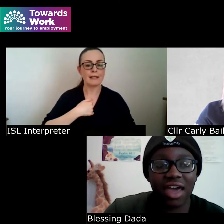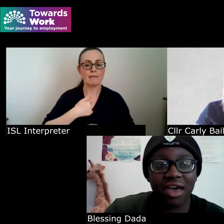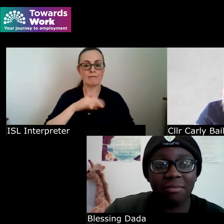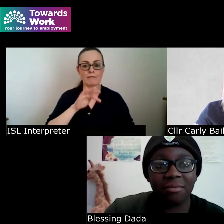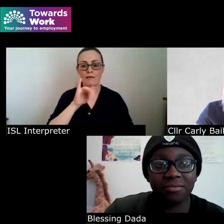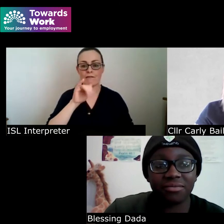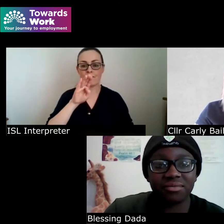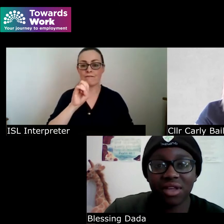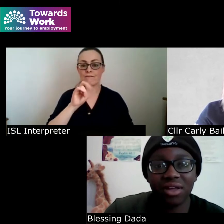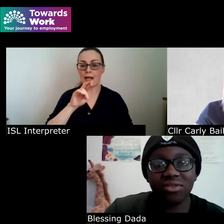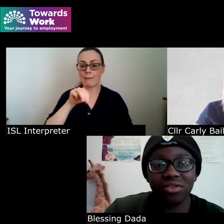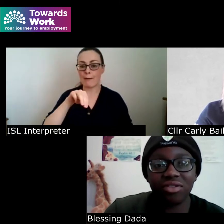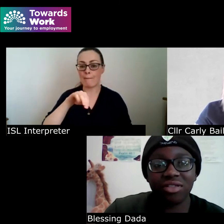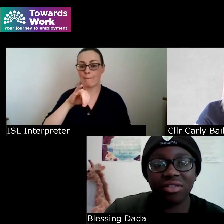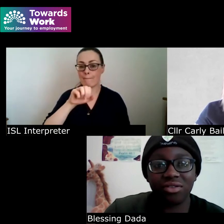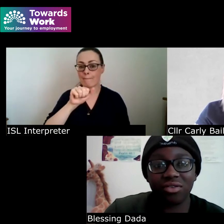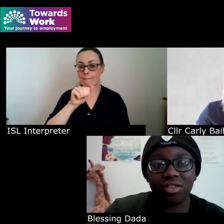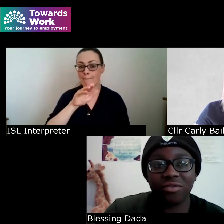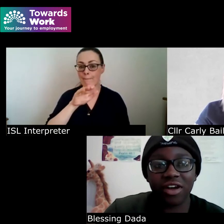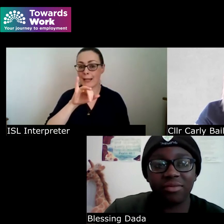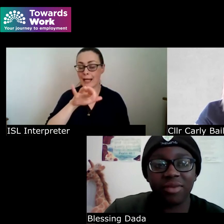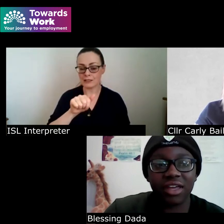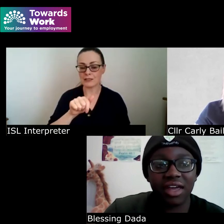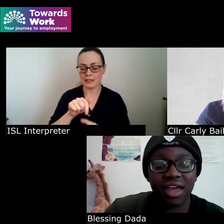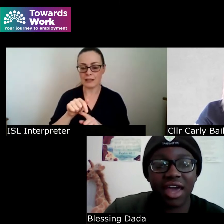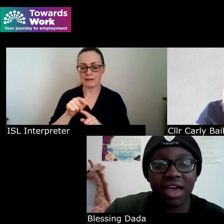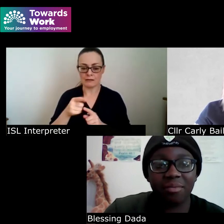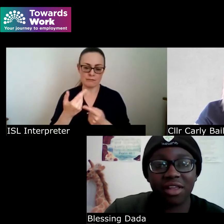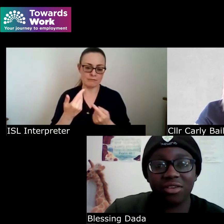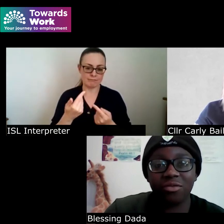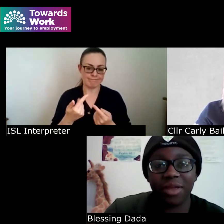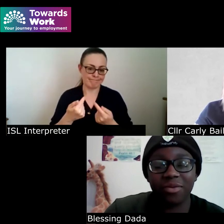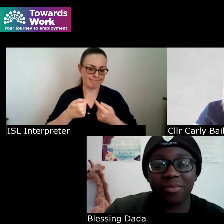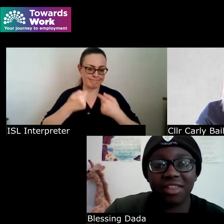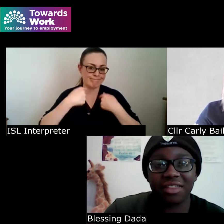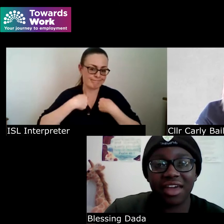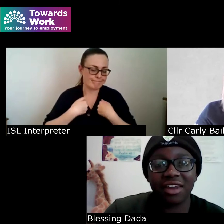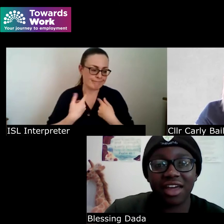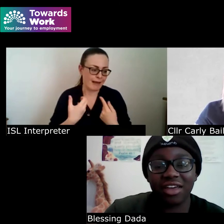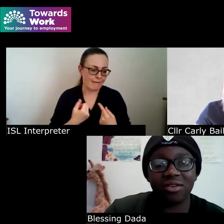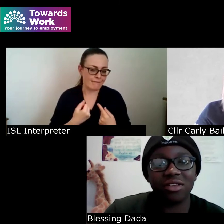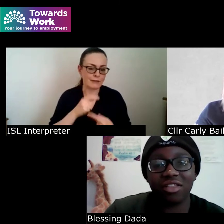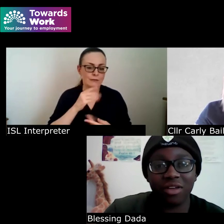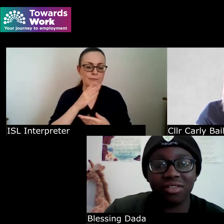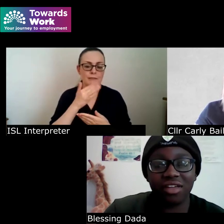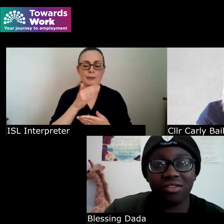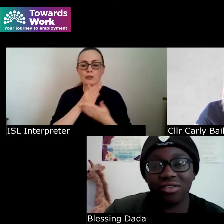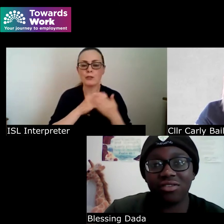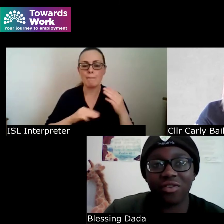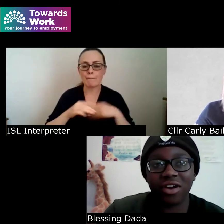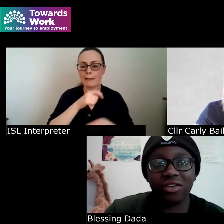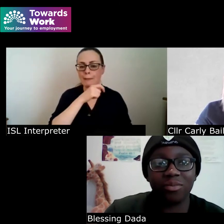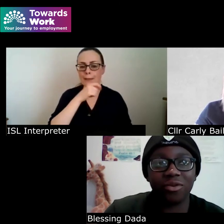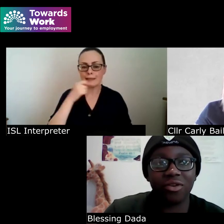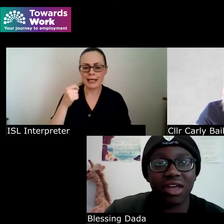um does define me and I know people might say like you know disability shouldn't define you but